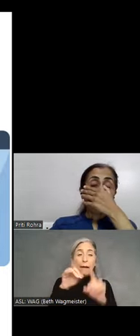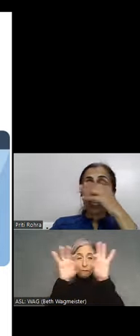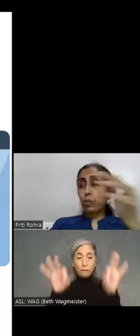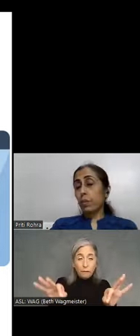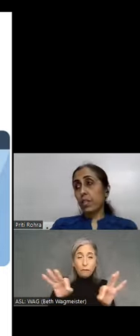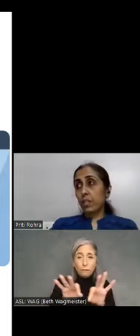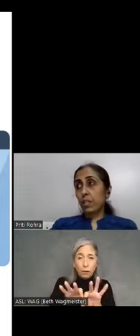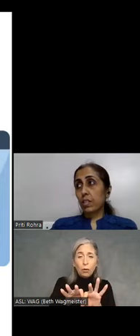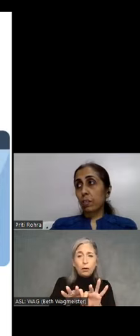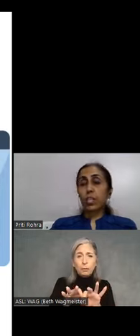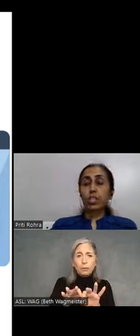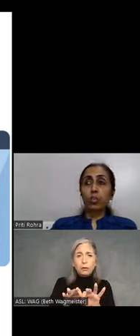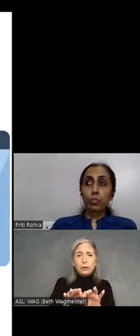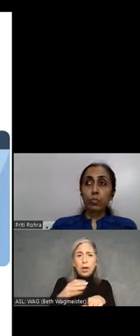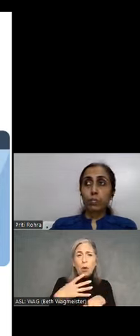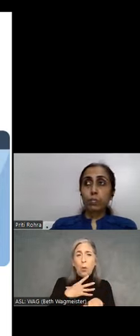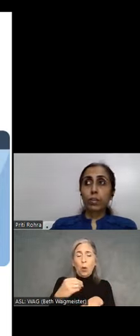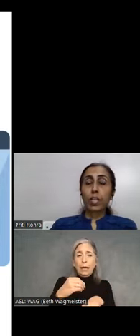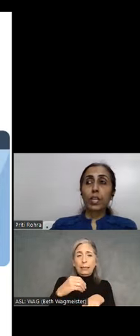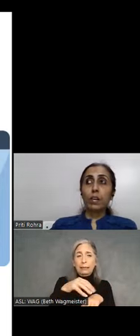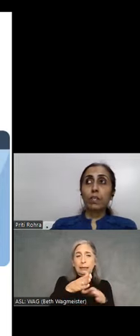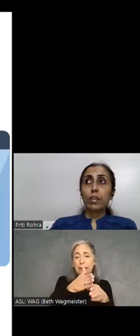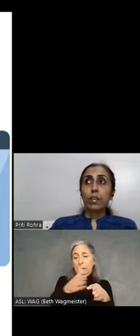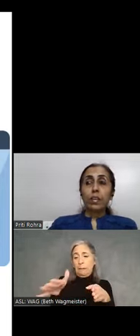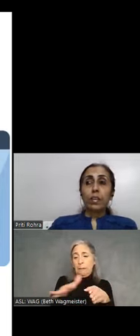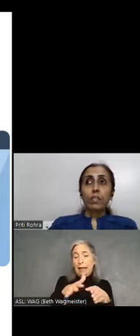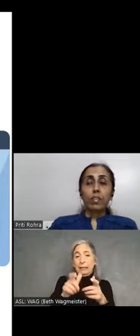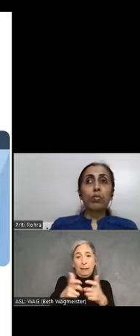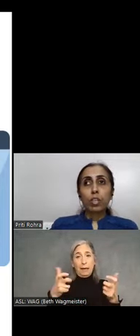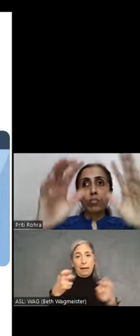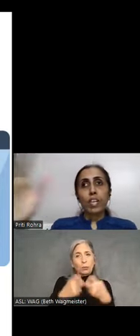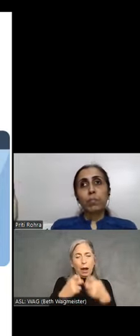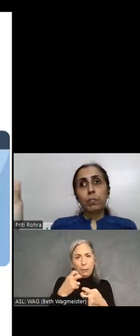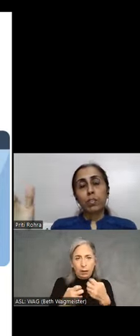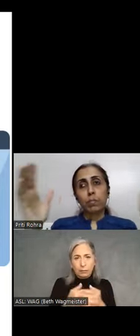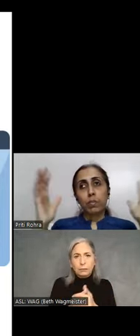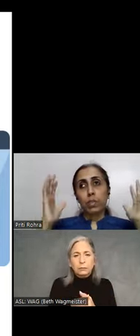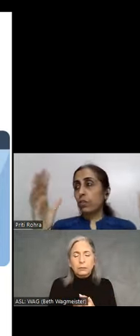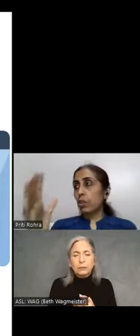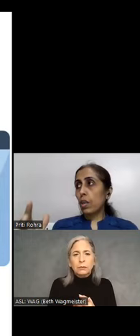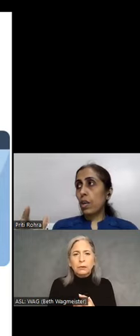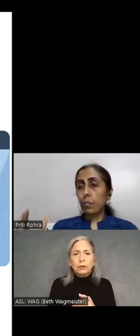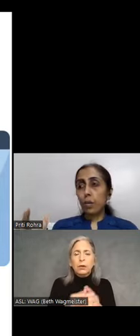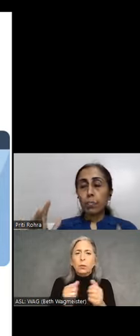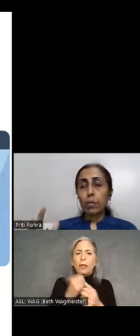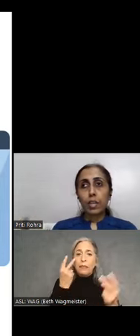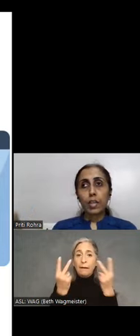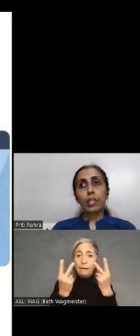white space is a big issue. Now too much of white space between the visual label and the